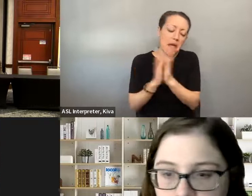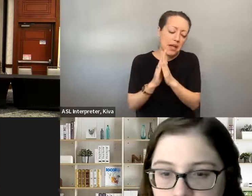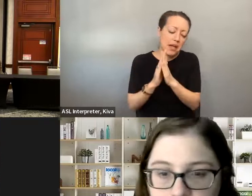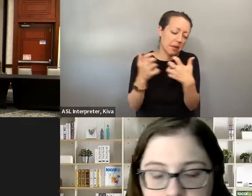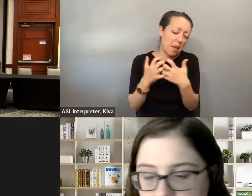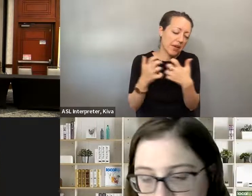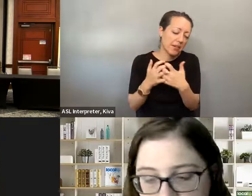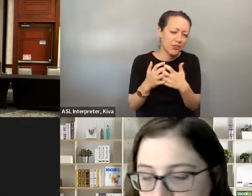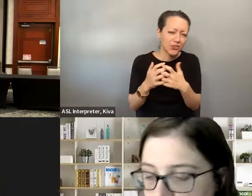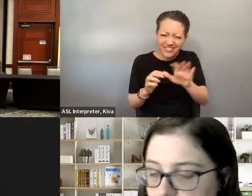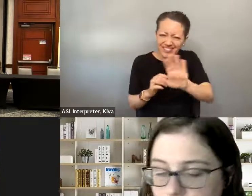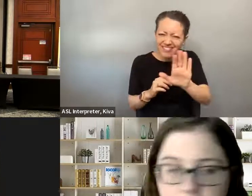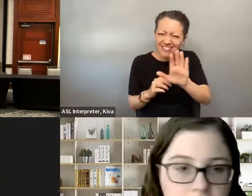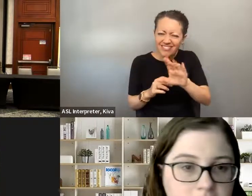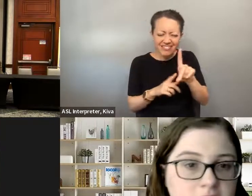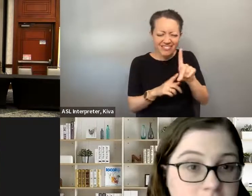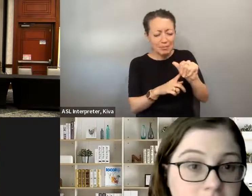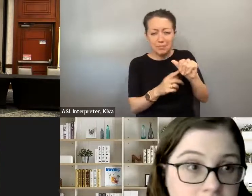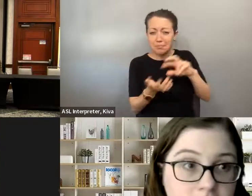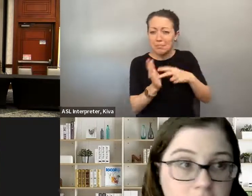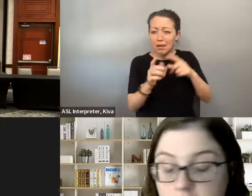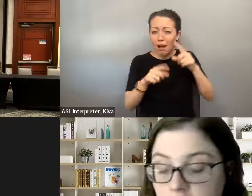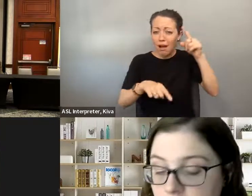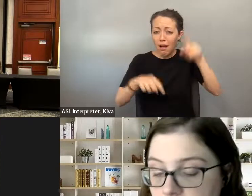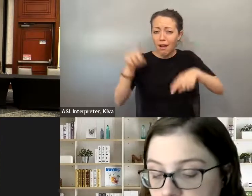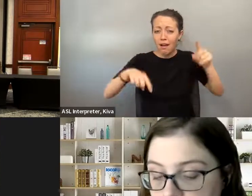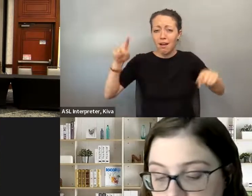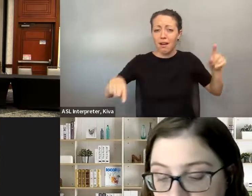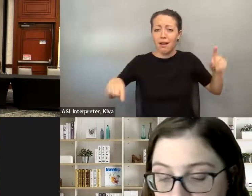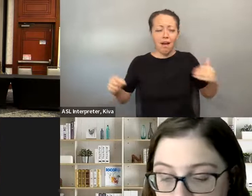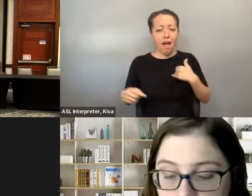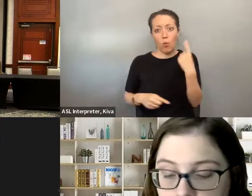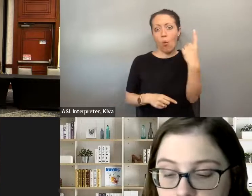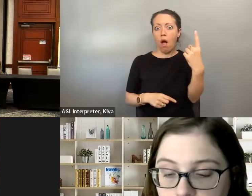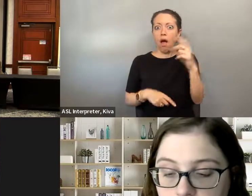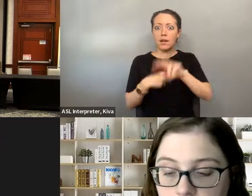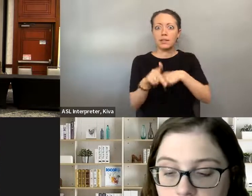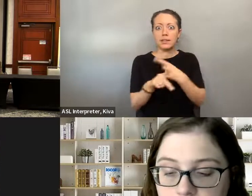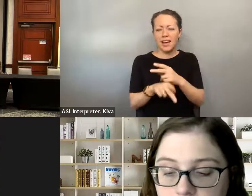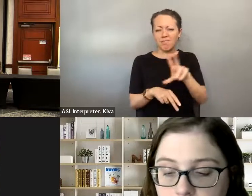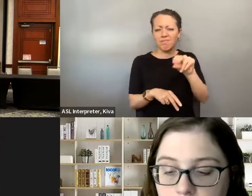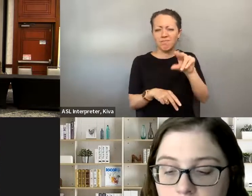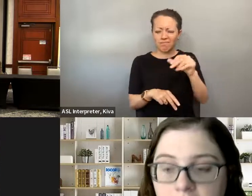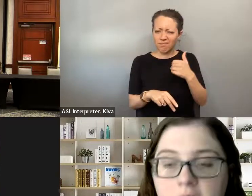seen as not disabled enough to make accommodation -- or request accommodations. And just kind of normalizing